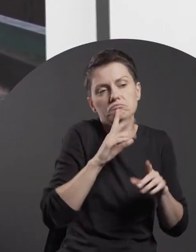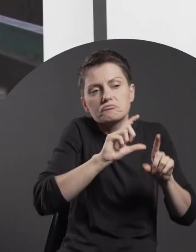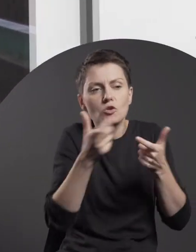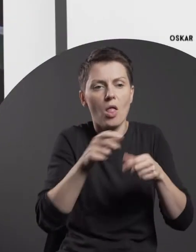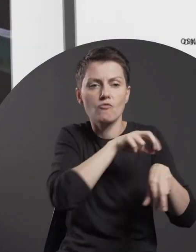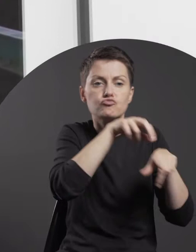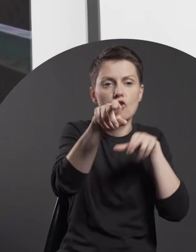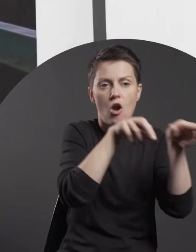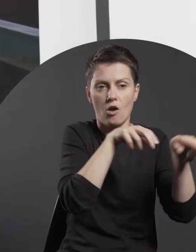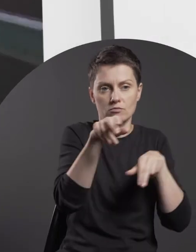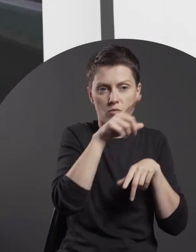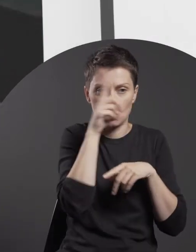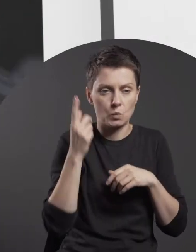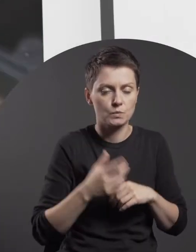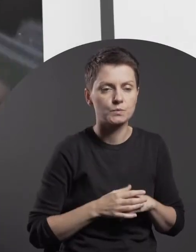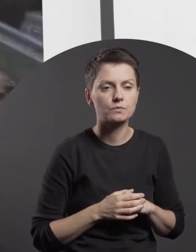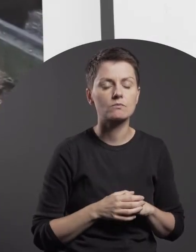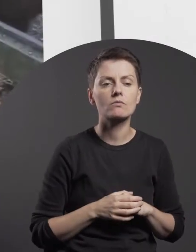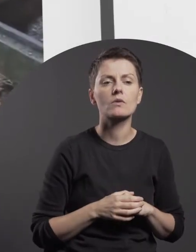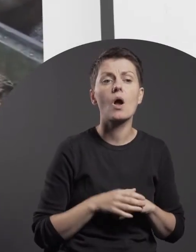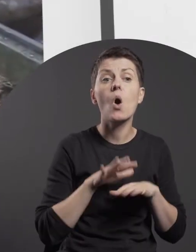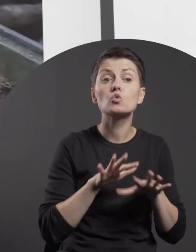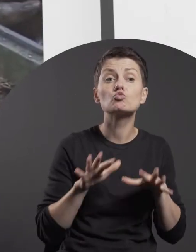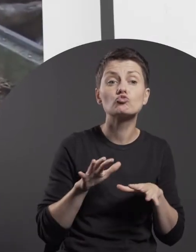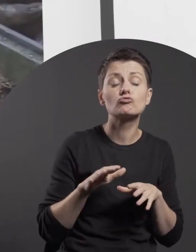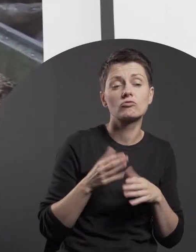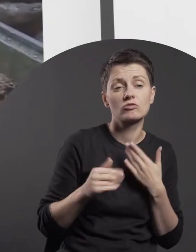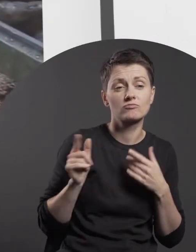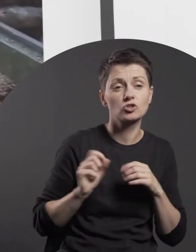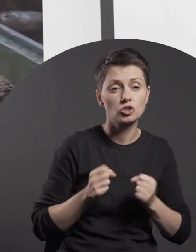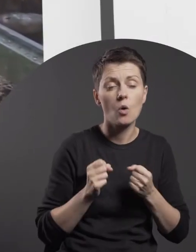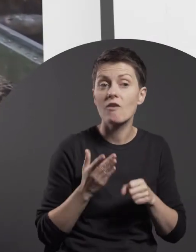routinely unaware of their role as viewers. Many of his actions are not advertised beforehand,